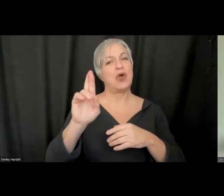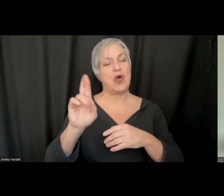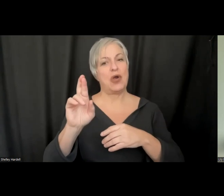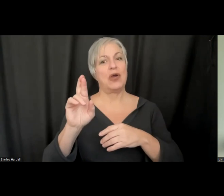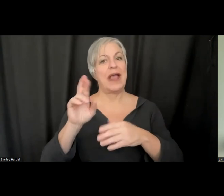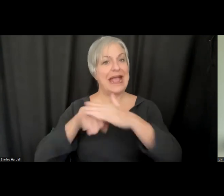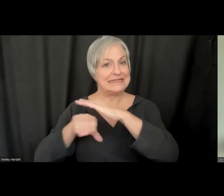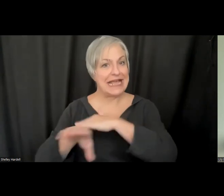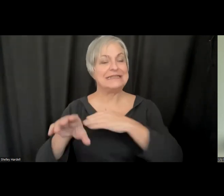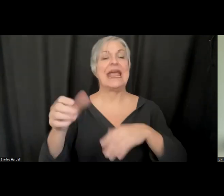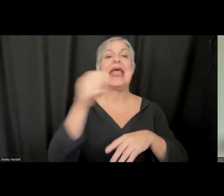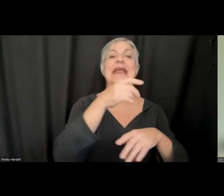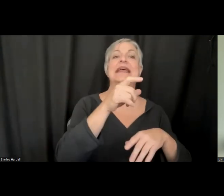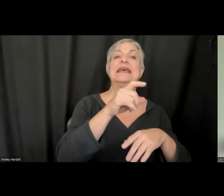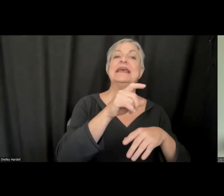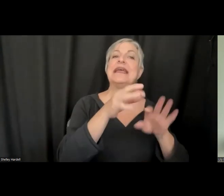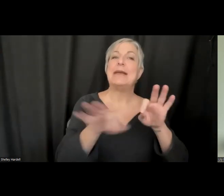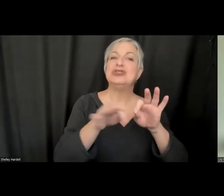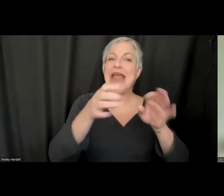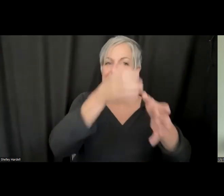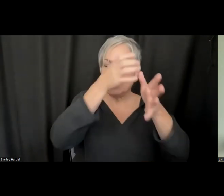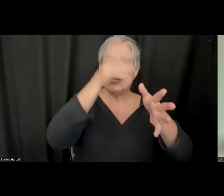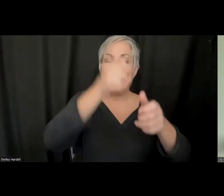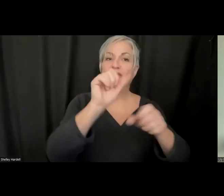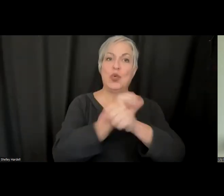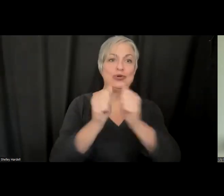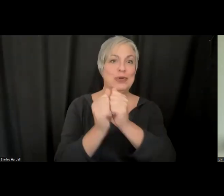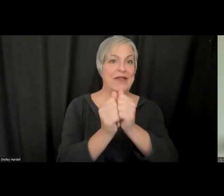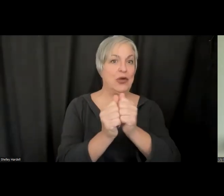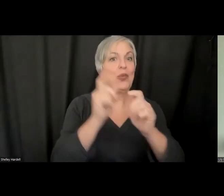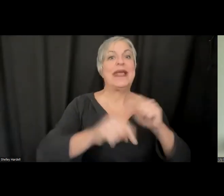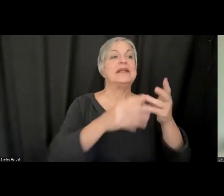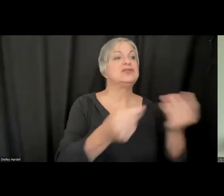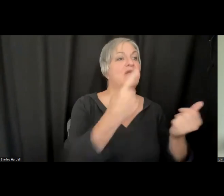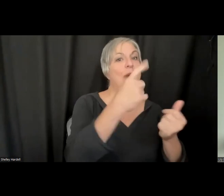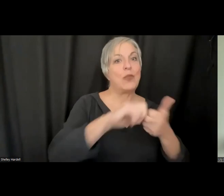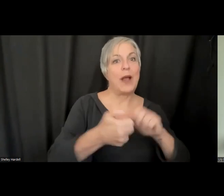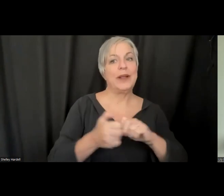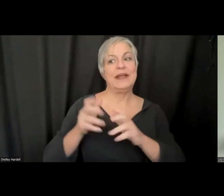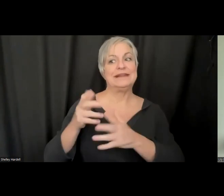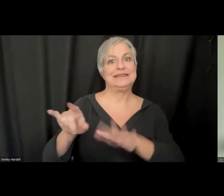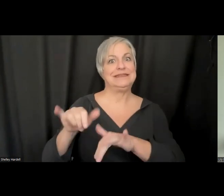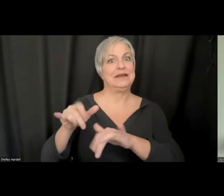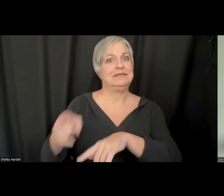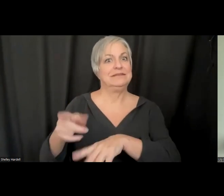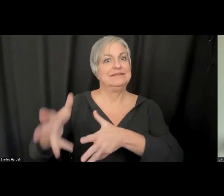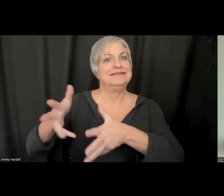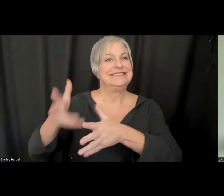really need to work together on this. It doesn't work to solve one problem and not the other. So, ultimately, this